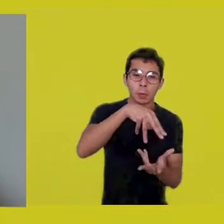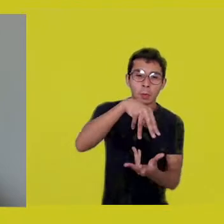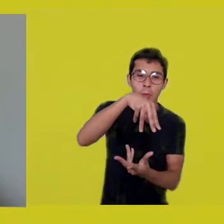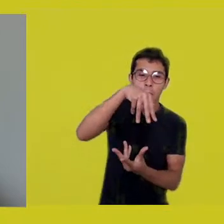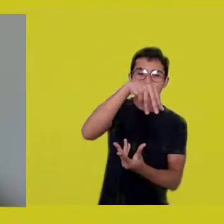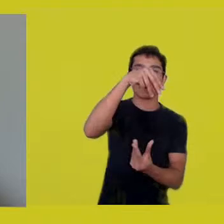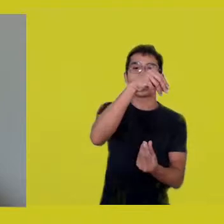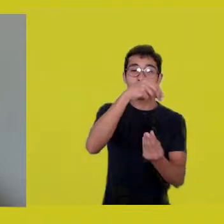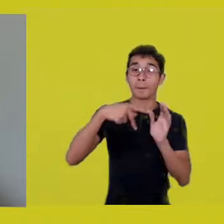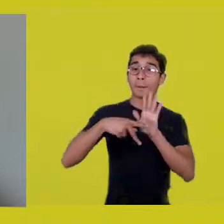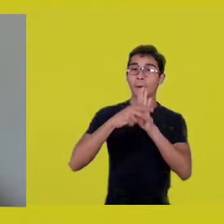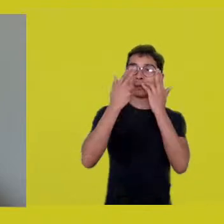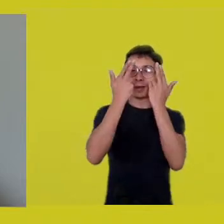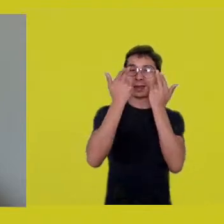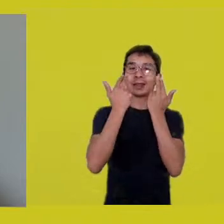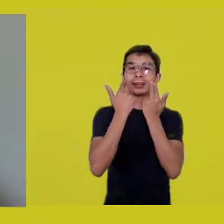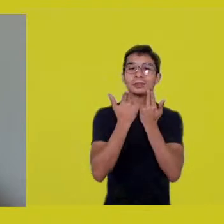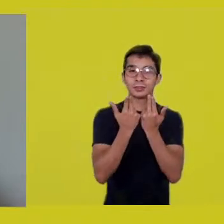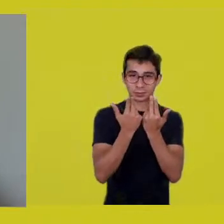So, I follow these trails.